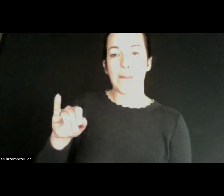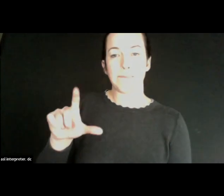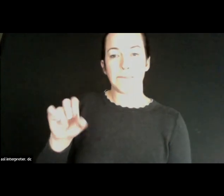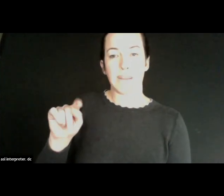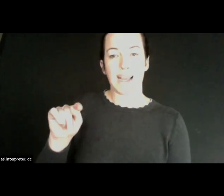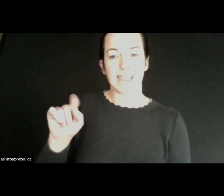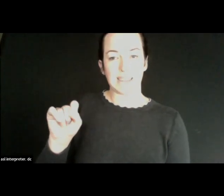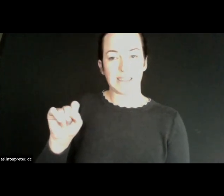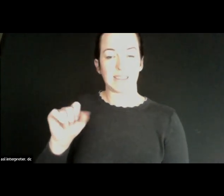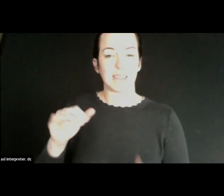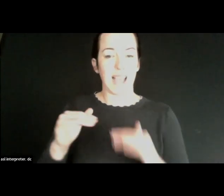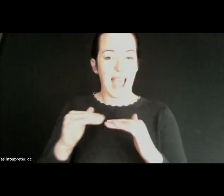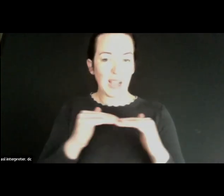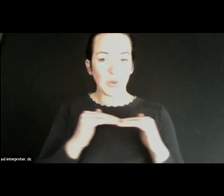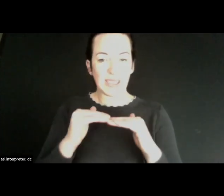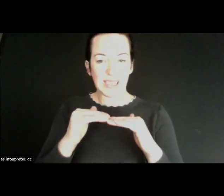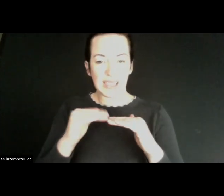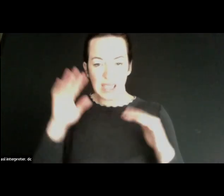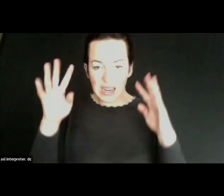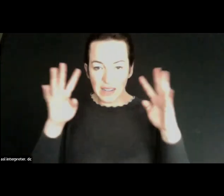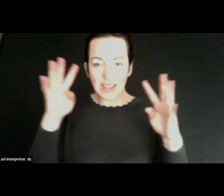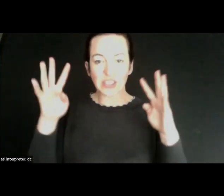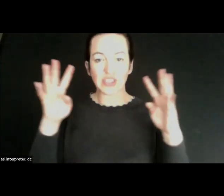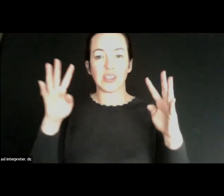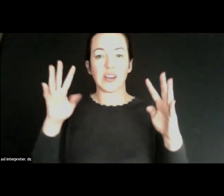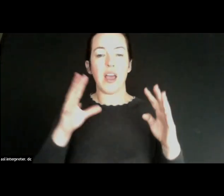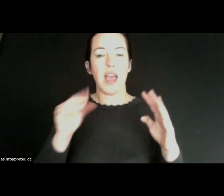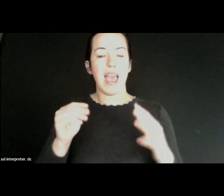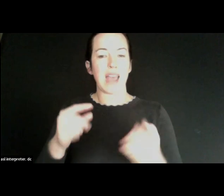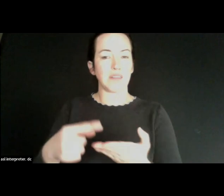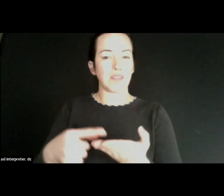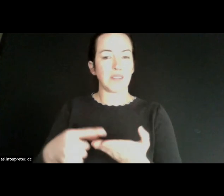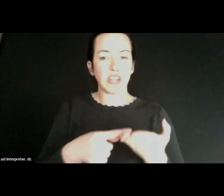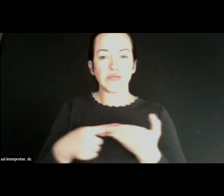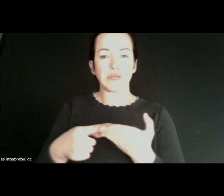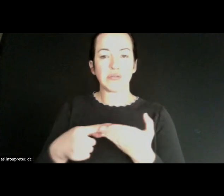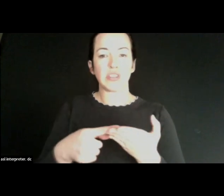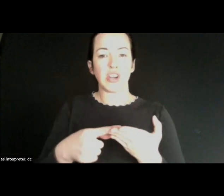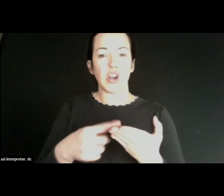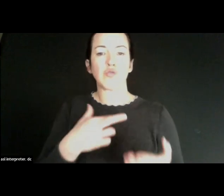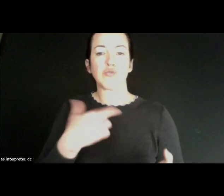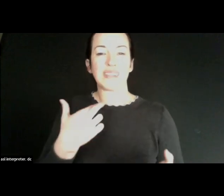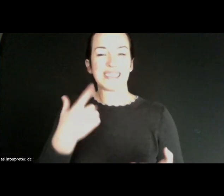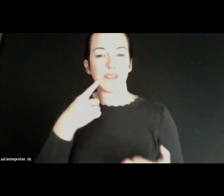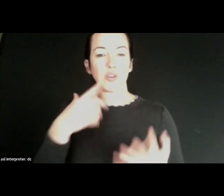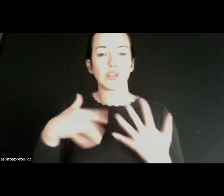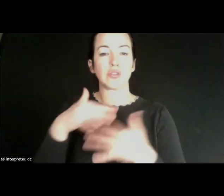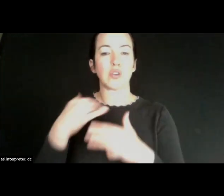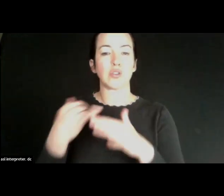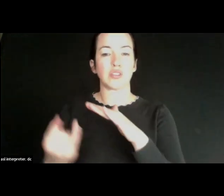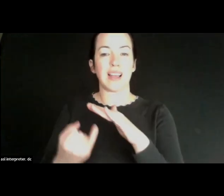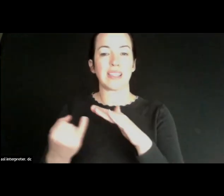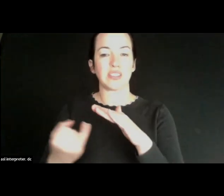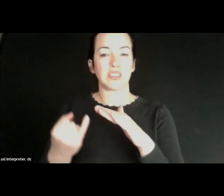innovation as the kind of framework for that, and addressing all the risk for social isolation. So